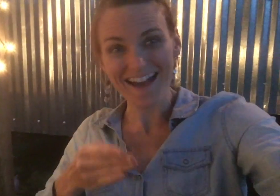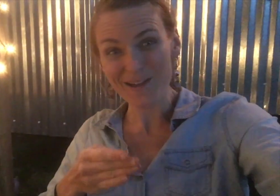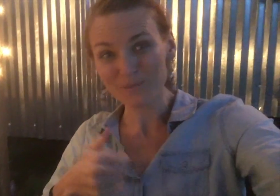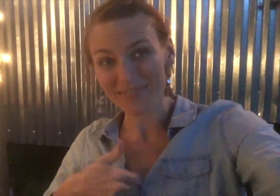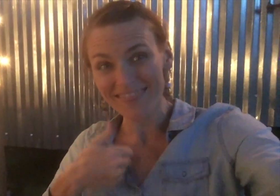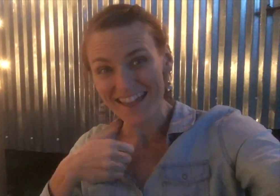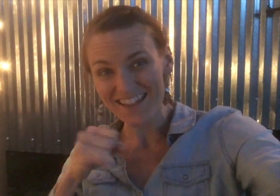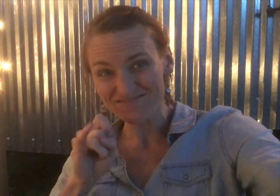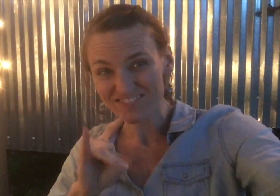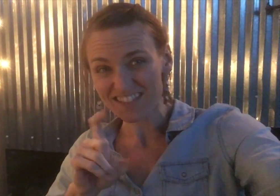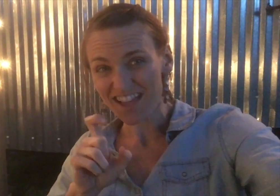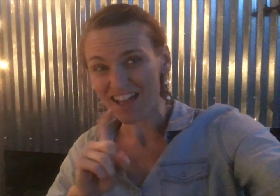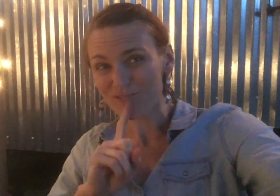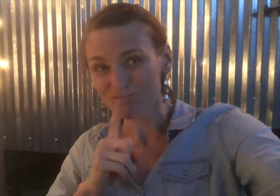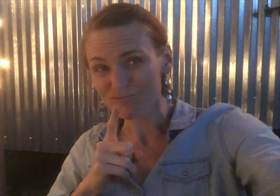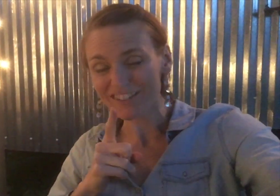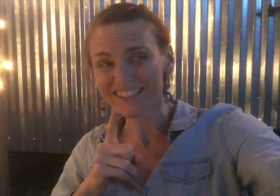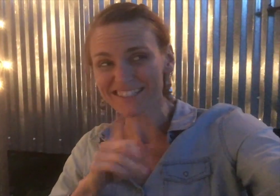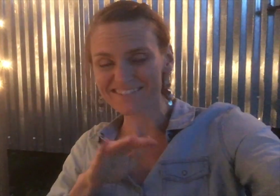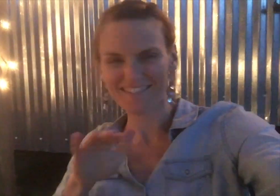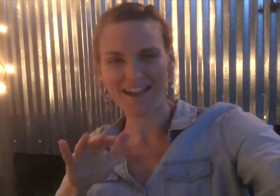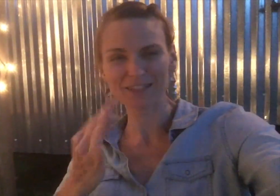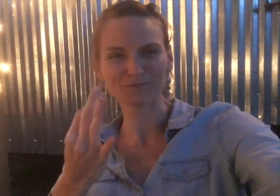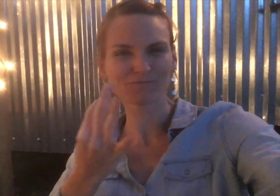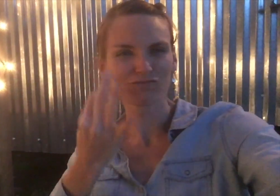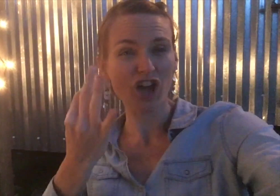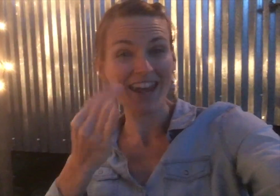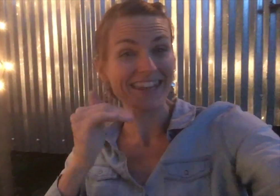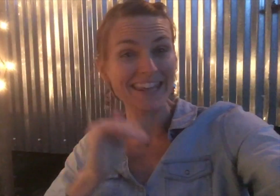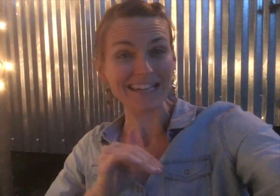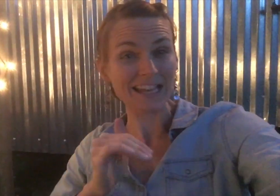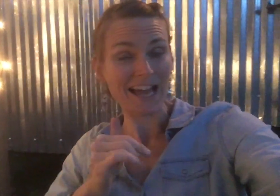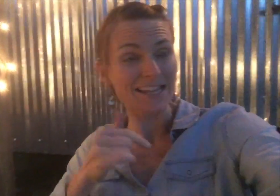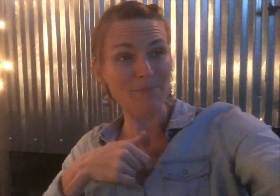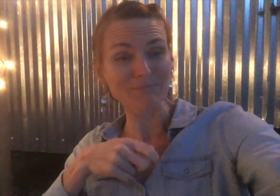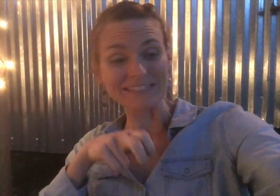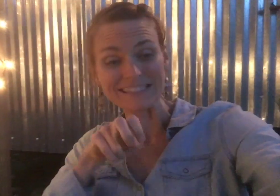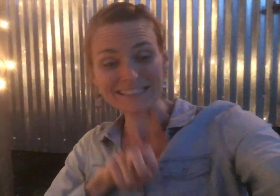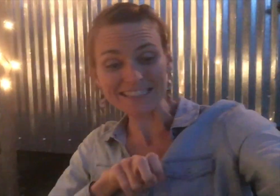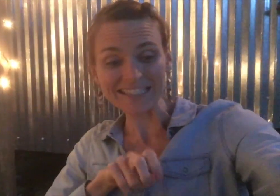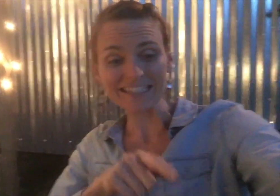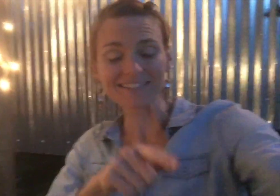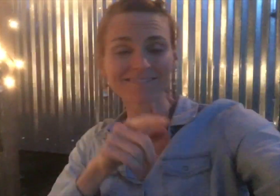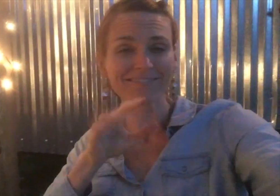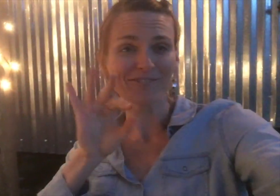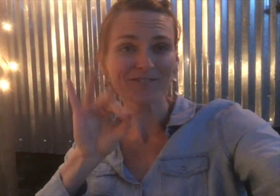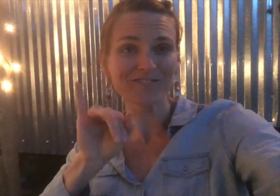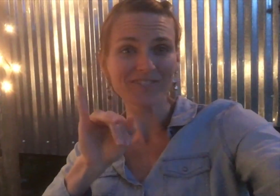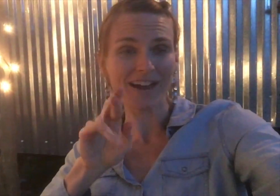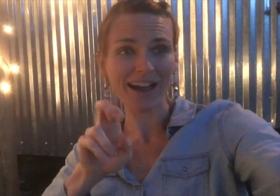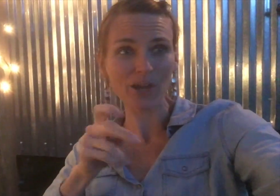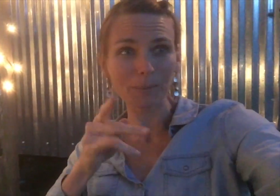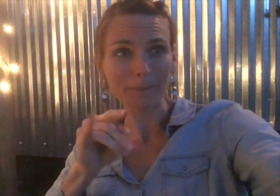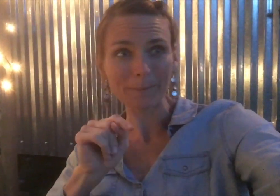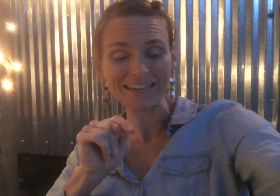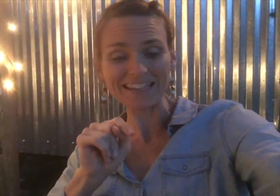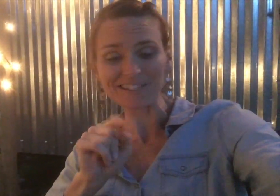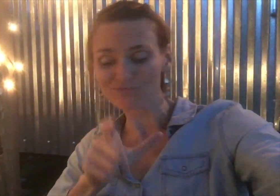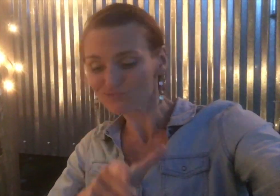Tiny house lifestyle has been real nice. It's Friday night...